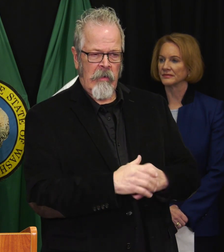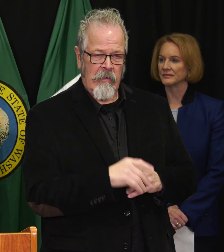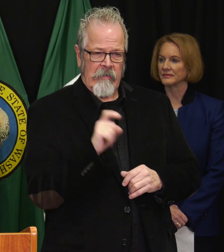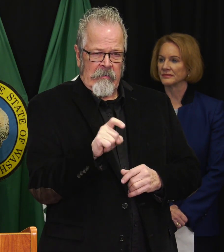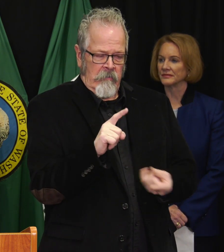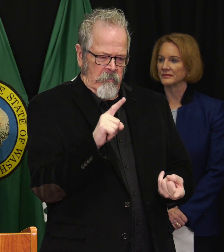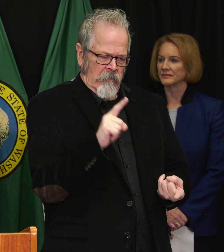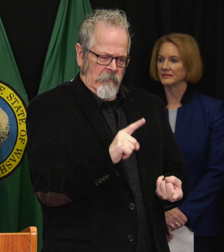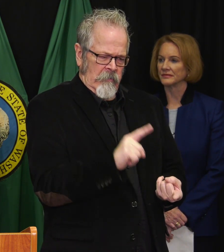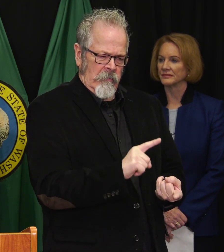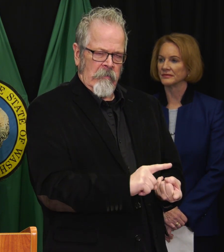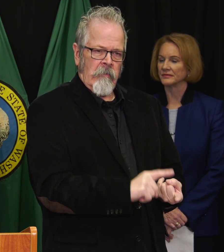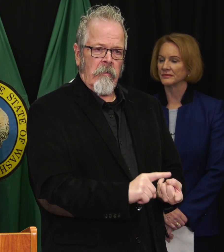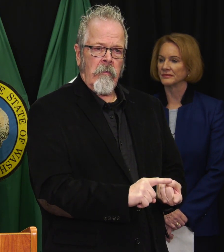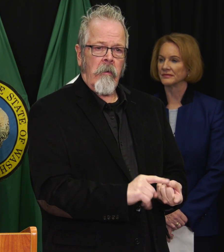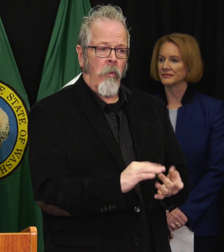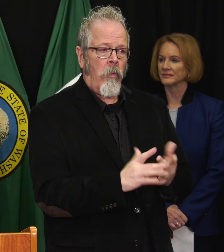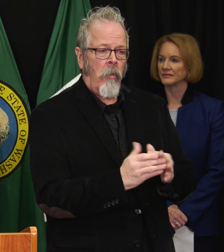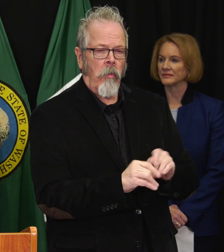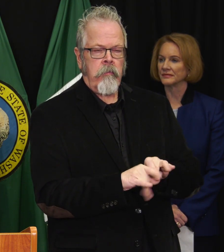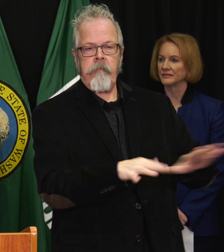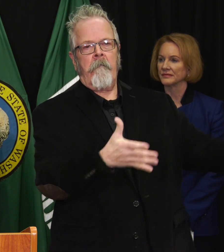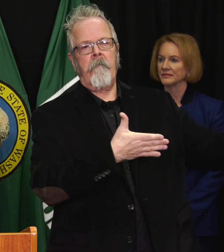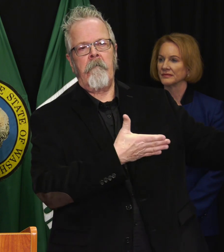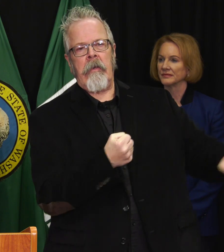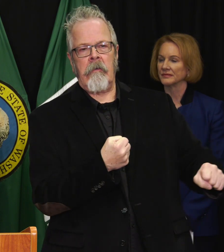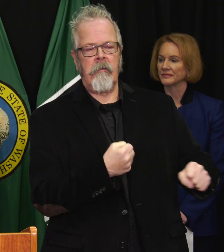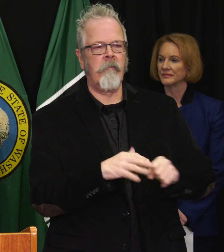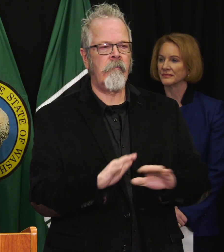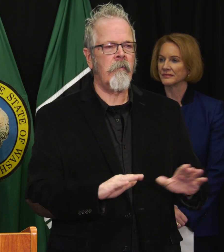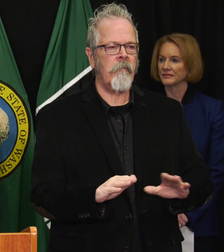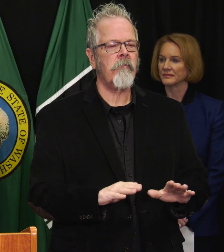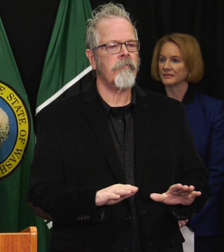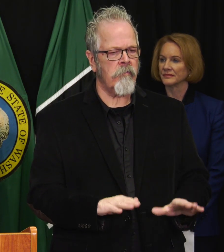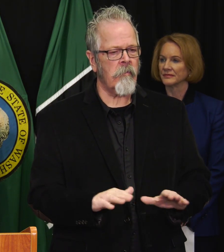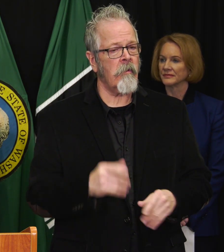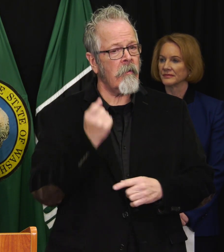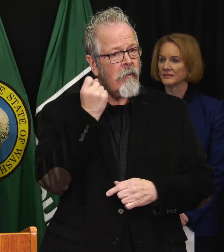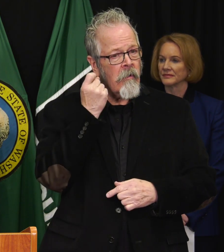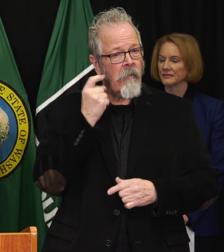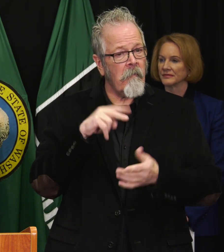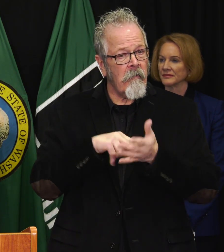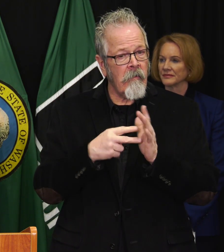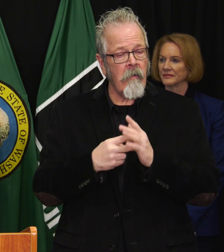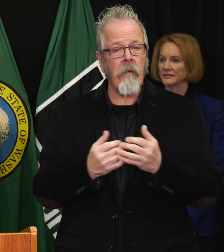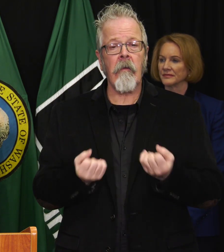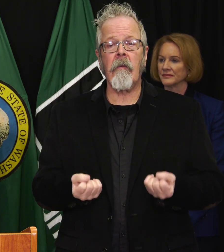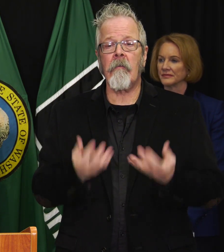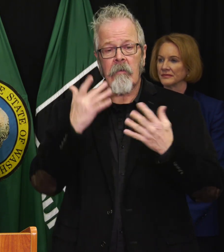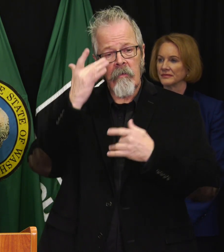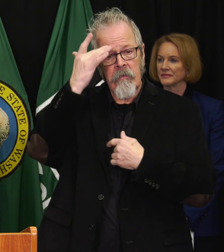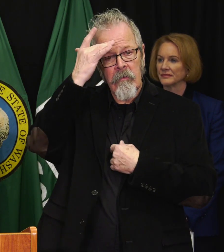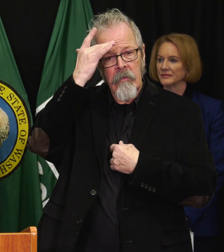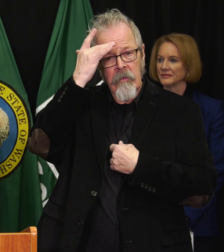in order not to exceed the capacity of the health care system. That is a responsibility of every institution